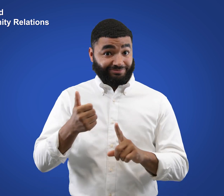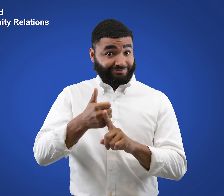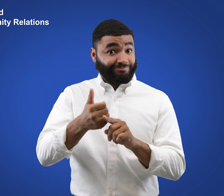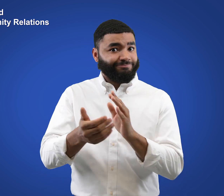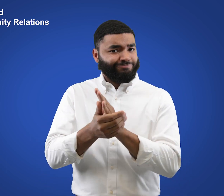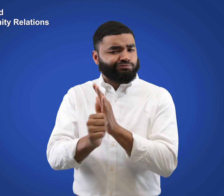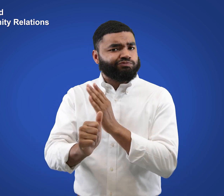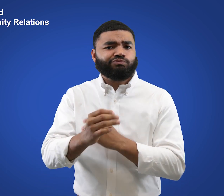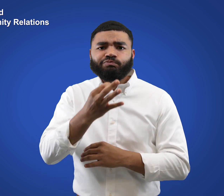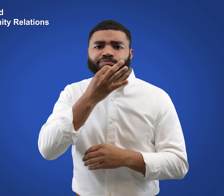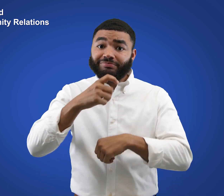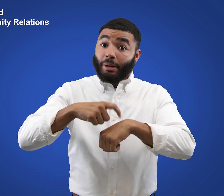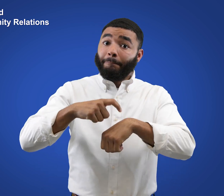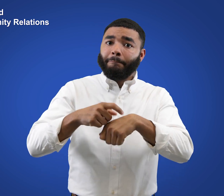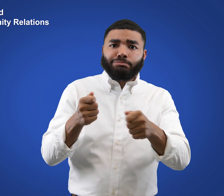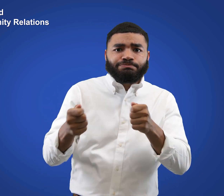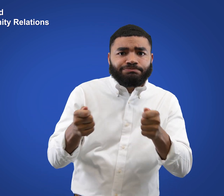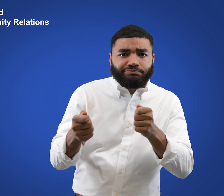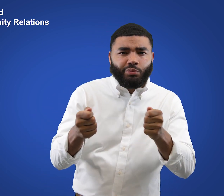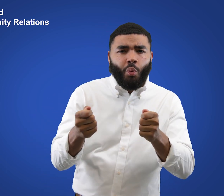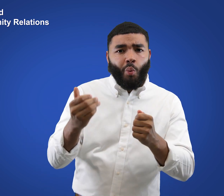Be a skilled time manager,